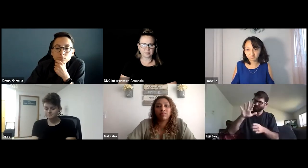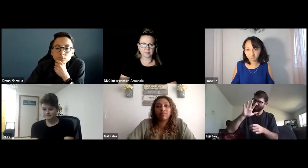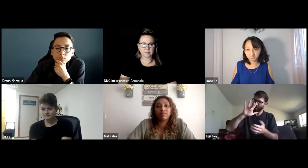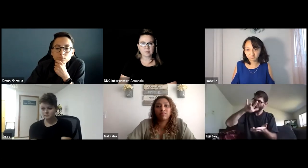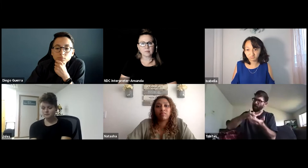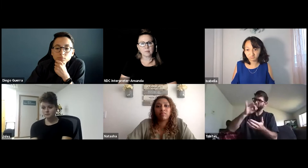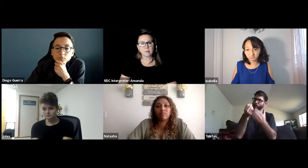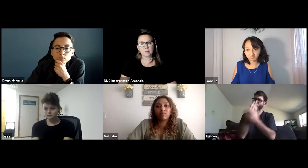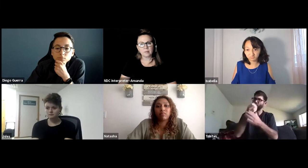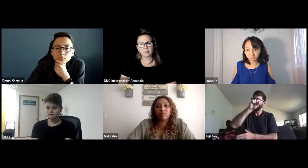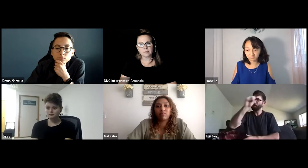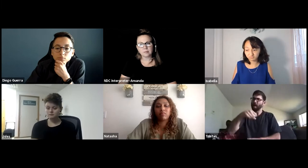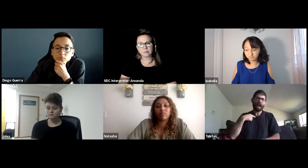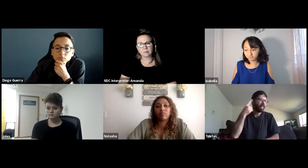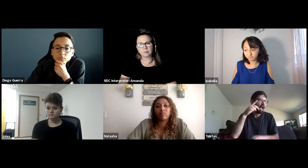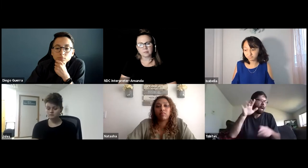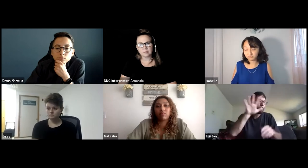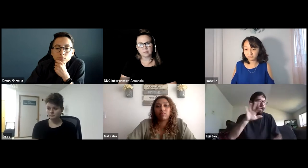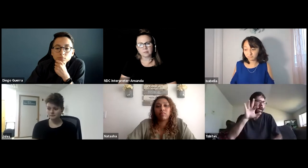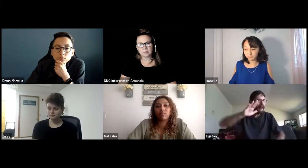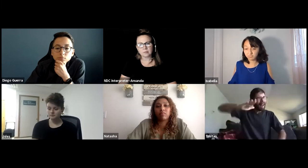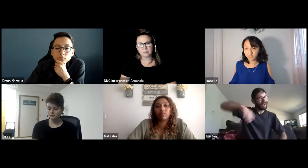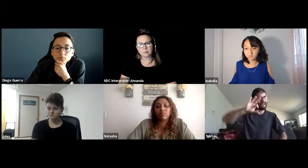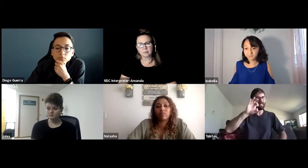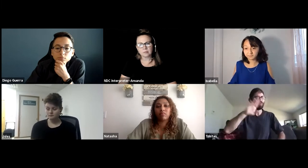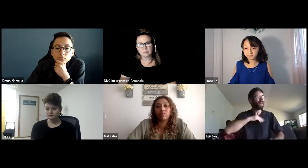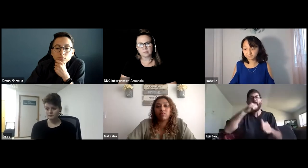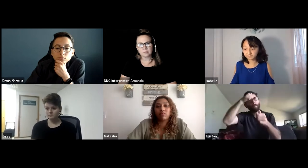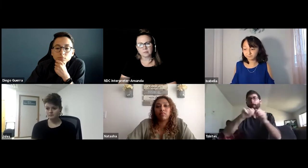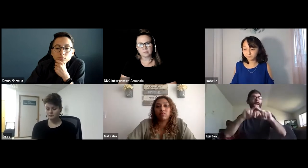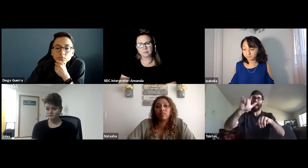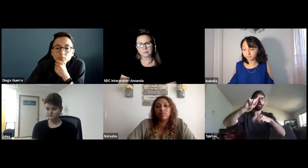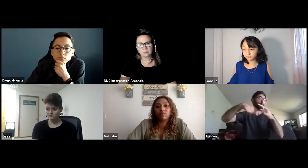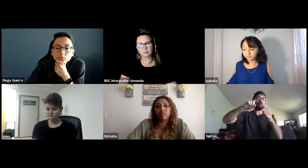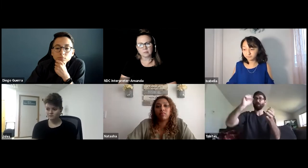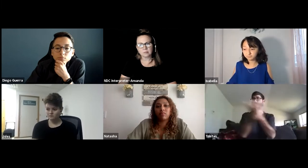After the pandemic if I remember correctly it was the middle of spring semester, late February.